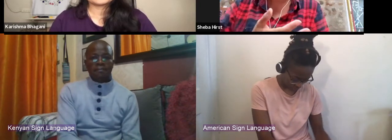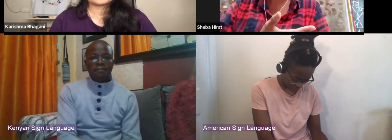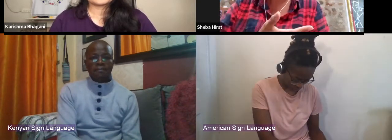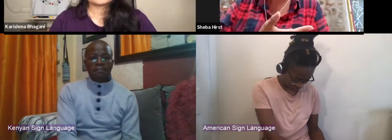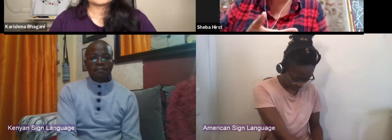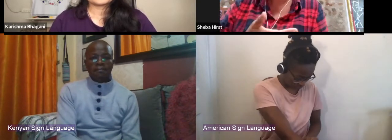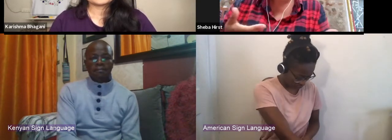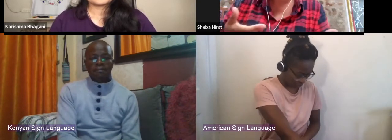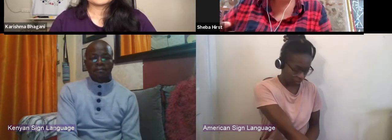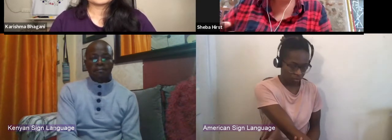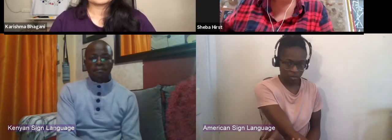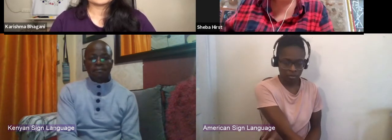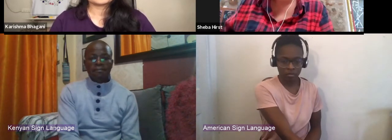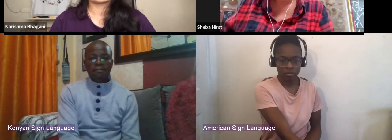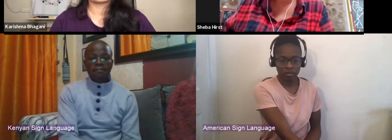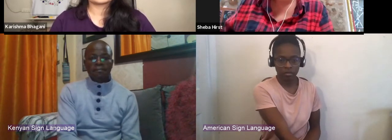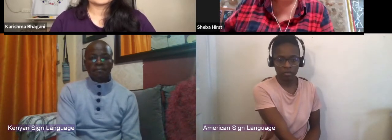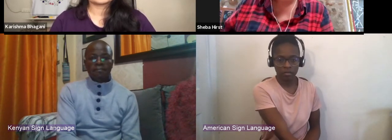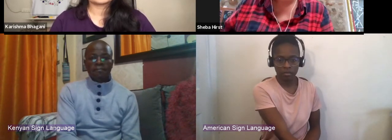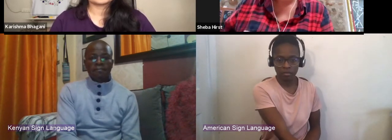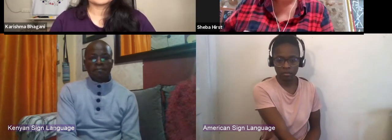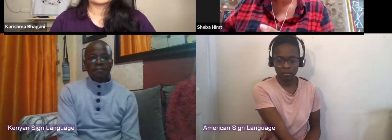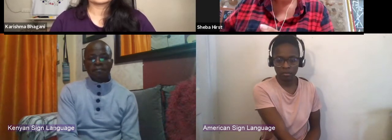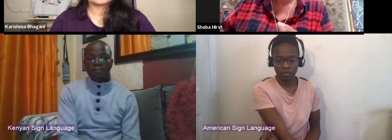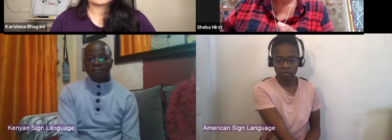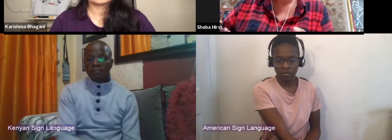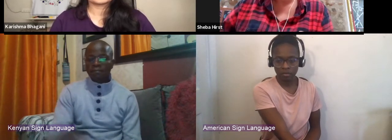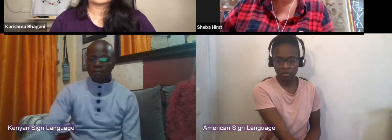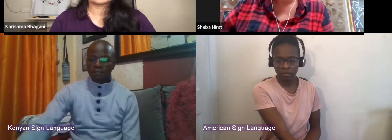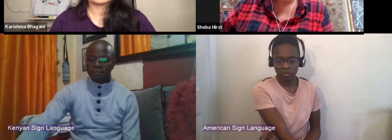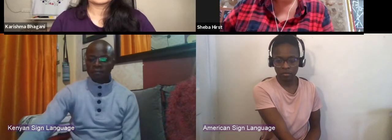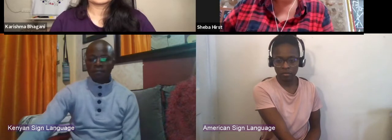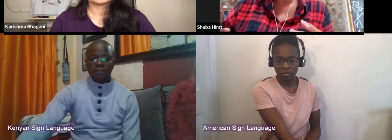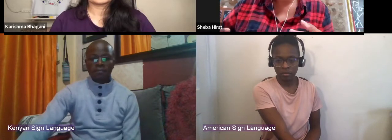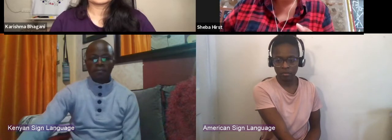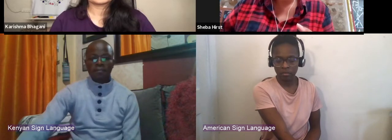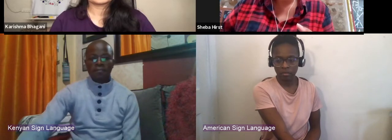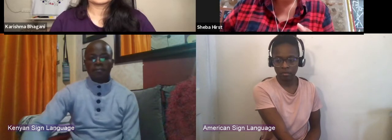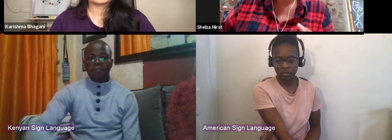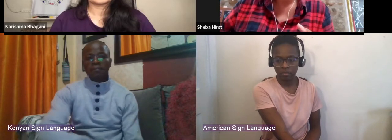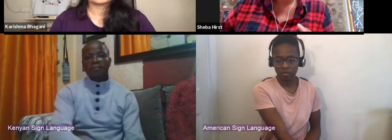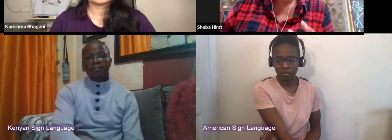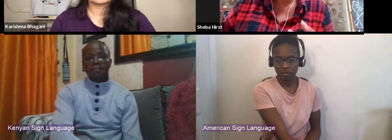at the grassroots level yes. with kids and people who are having a first access